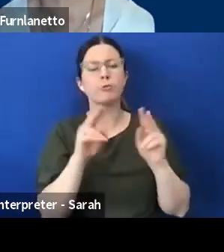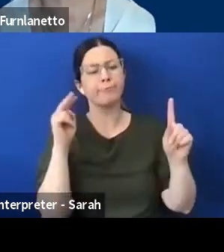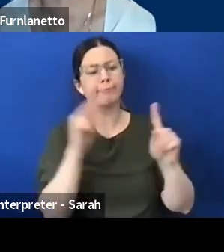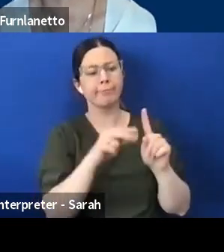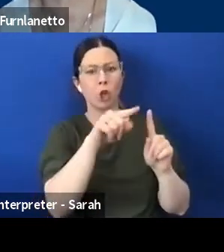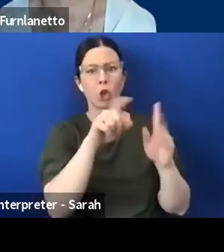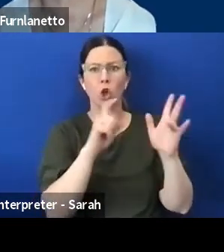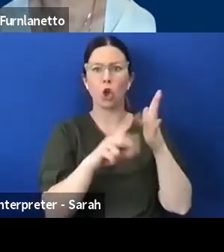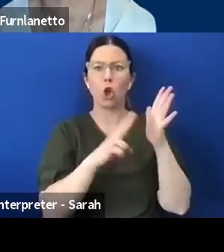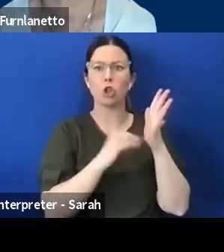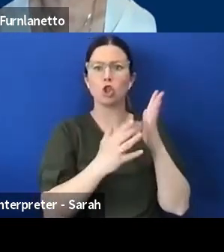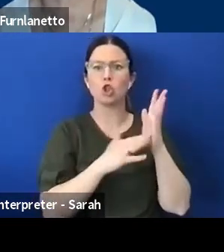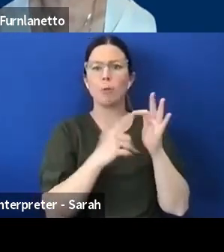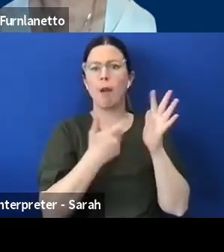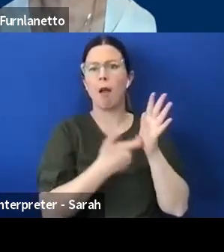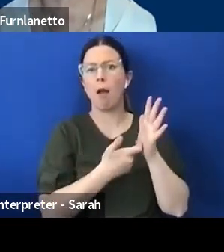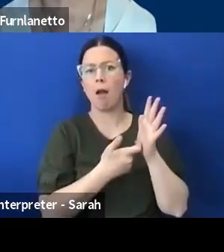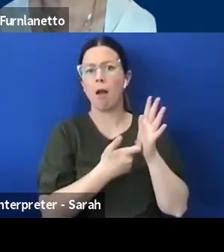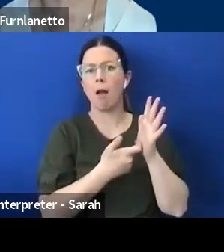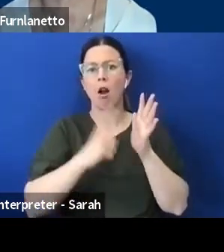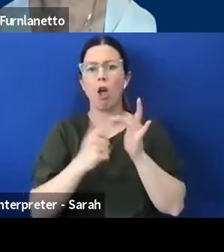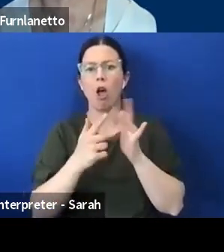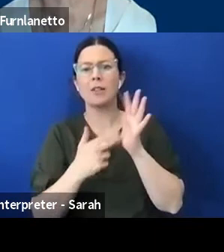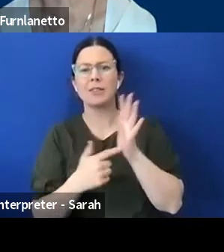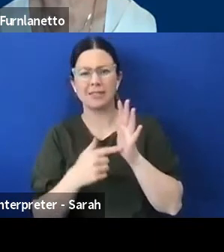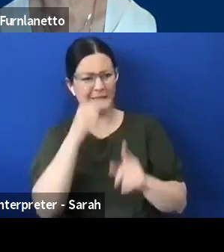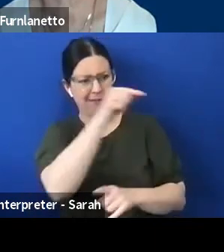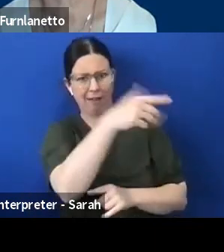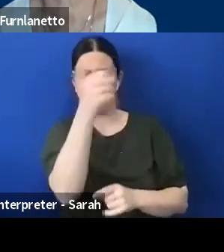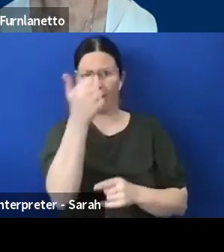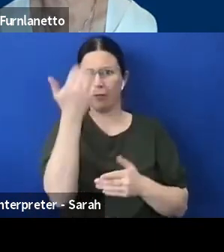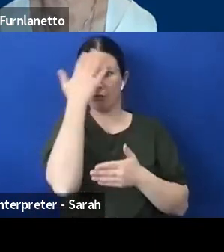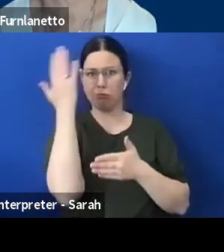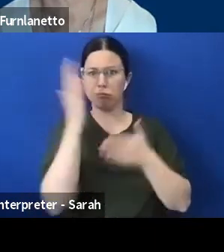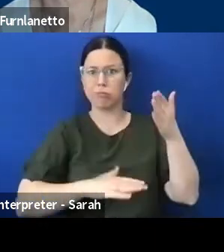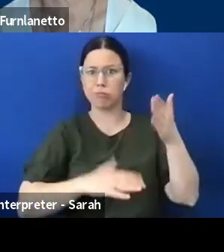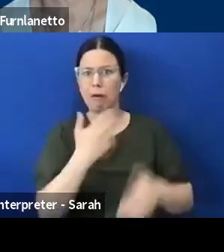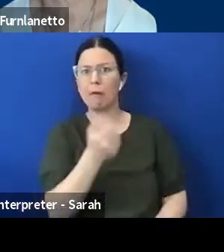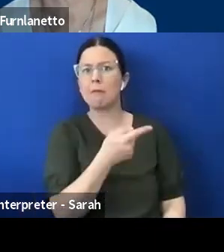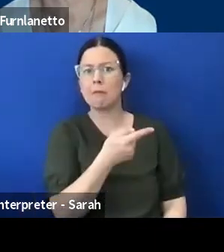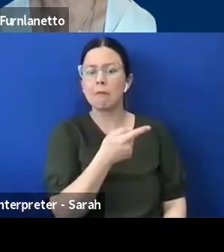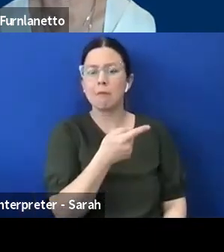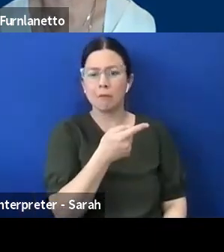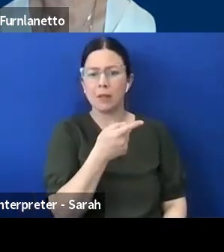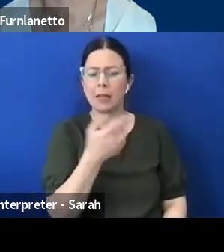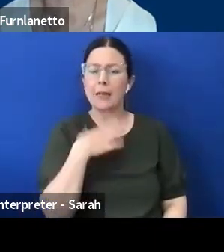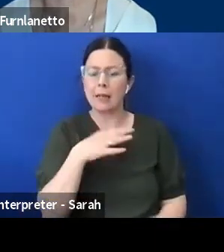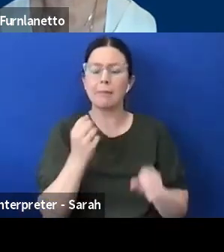all the experience and knowledge and that and I think we need to have that mindset change a lot